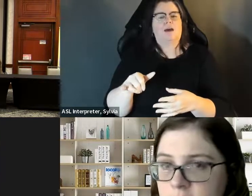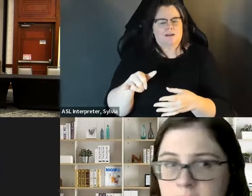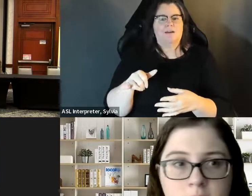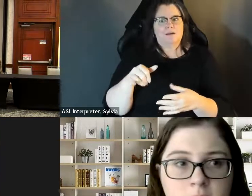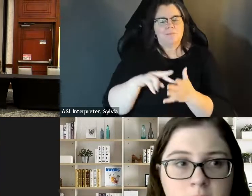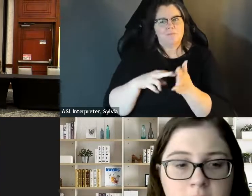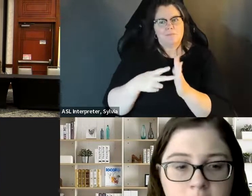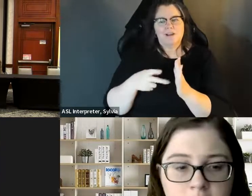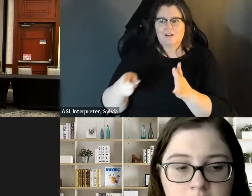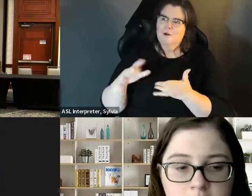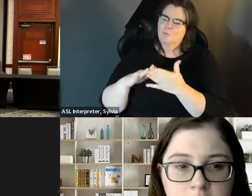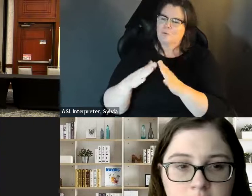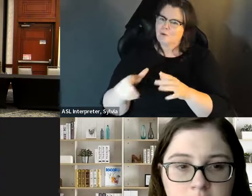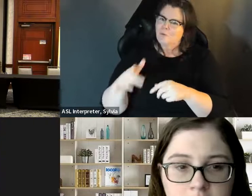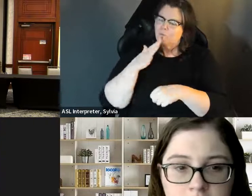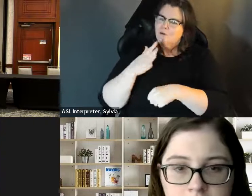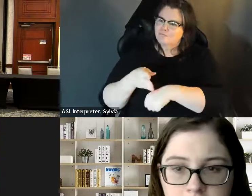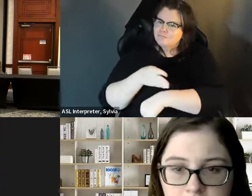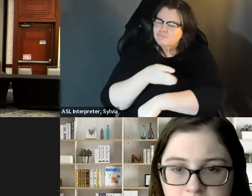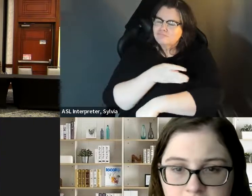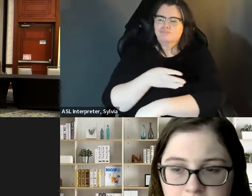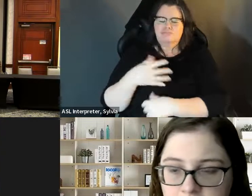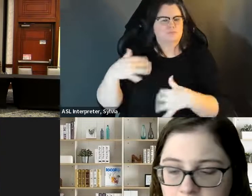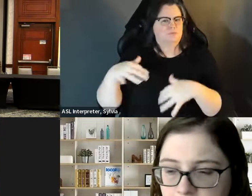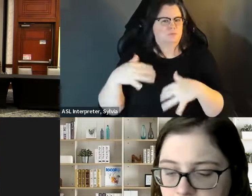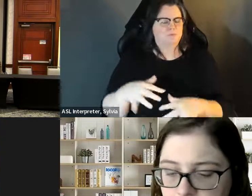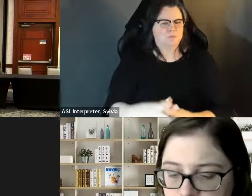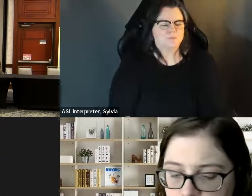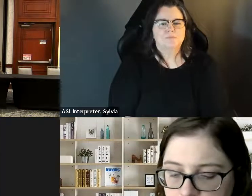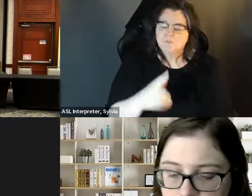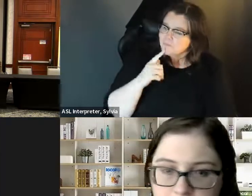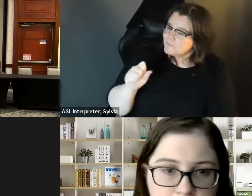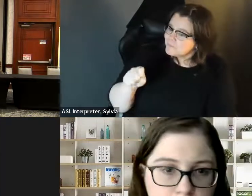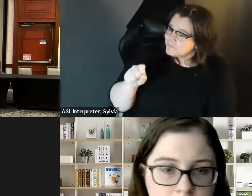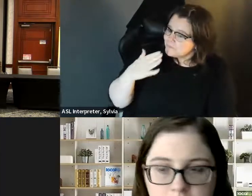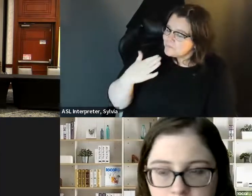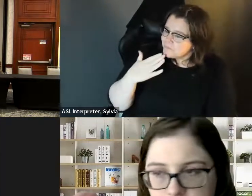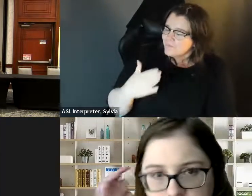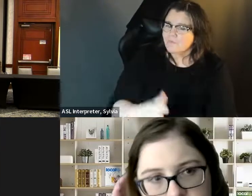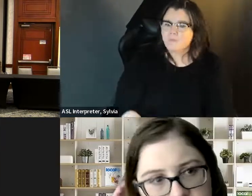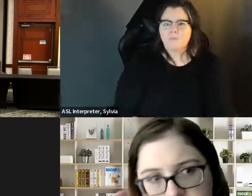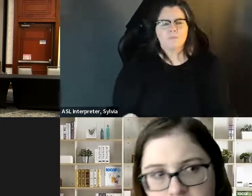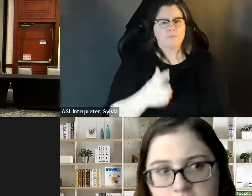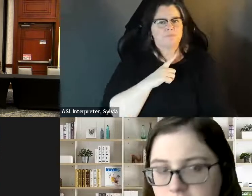everybody has their cons and we just need to make sure that Everybody has their pros. Everybody has their cons, and we just need to make sure that focusing on everybody's pros so we can make a better community. focusing on everybody's pros, so we can make a